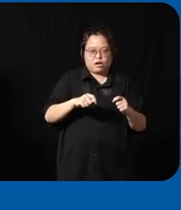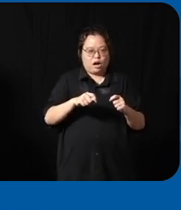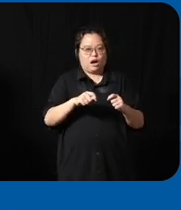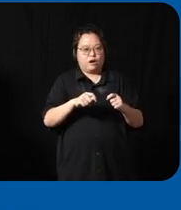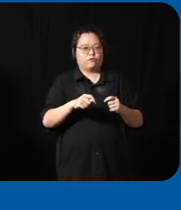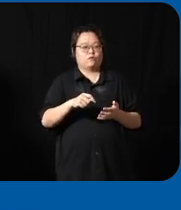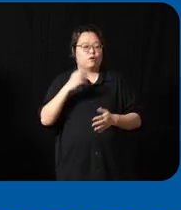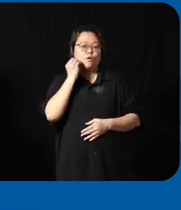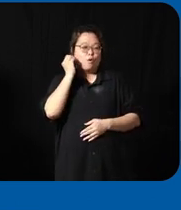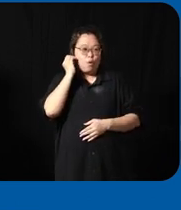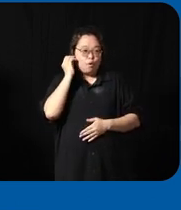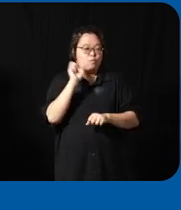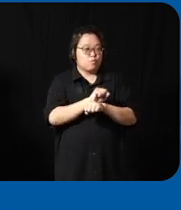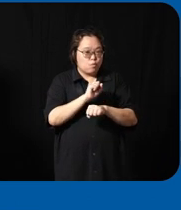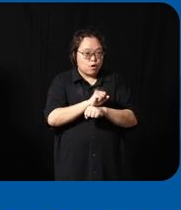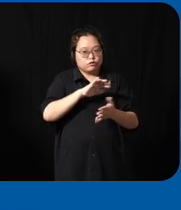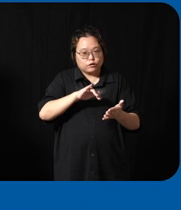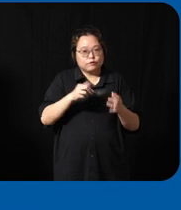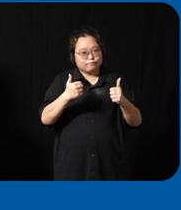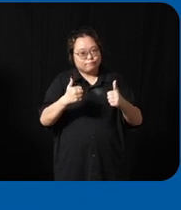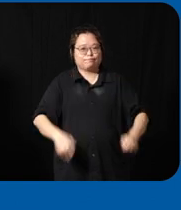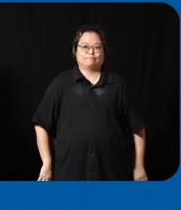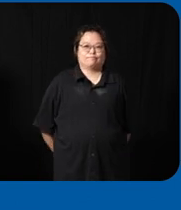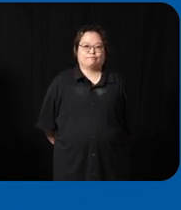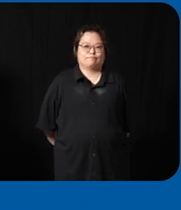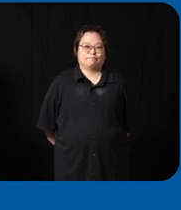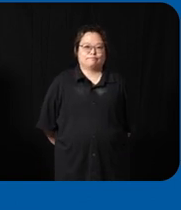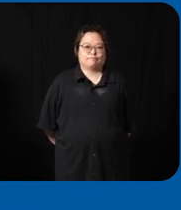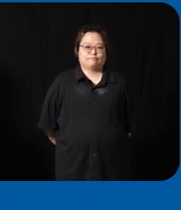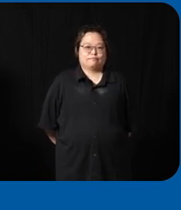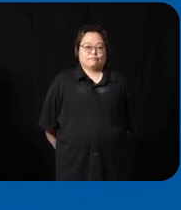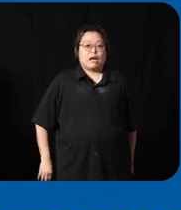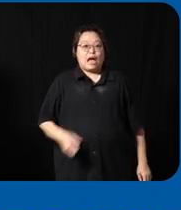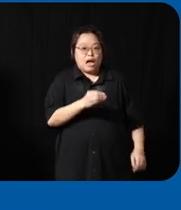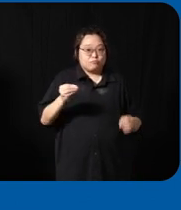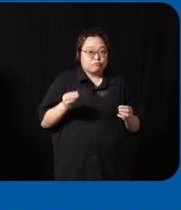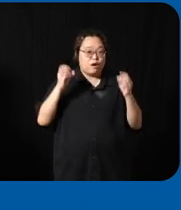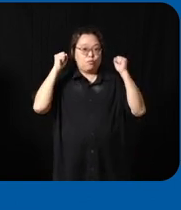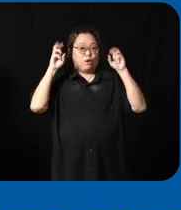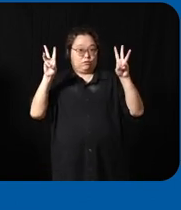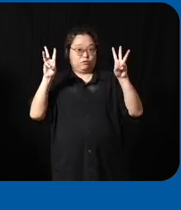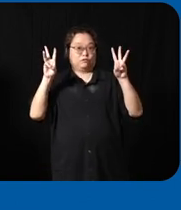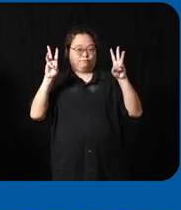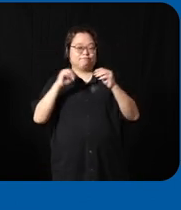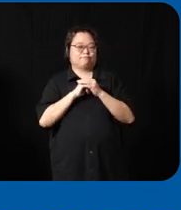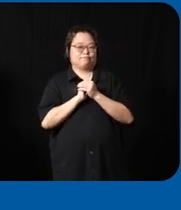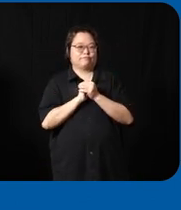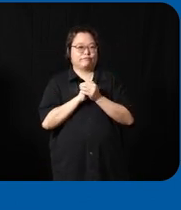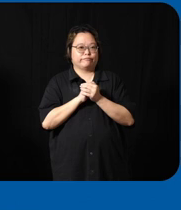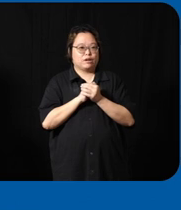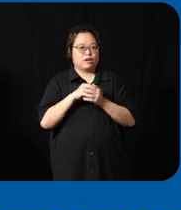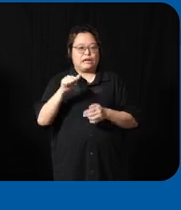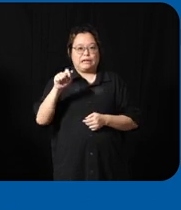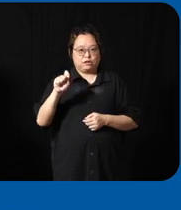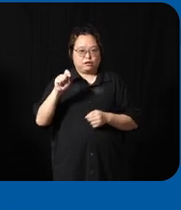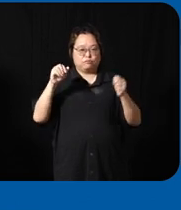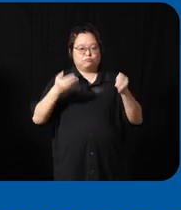well yeah so we talk about raising awareness about uh assistive technology one big area that we do is